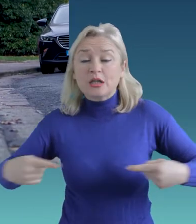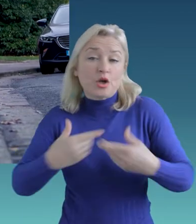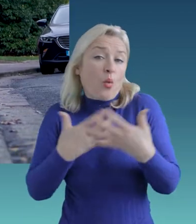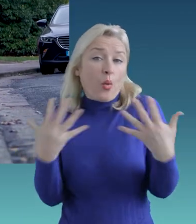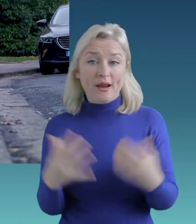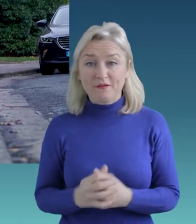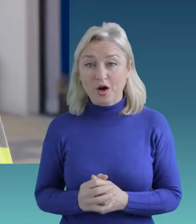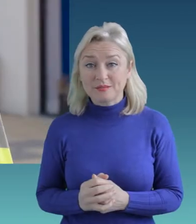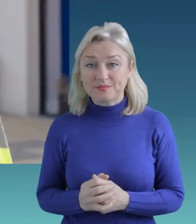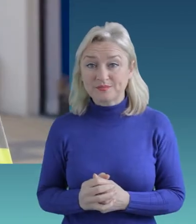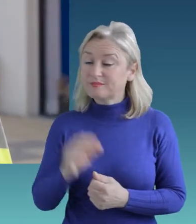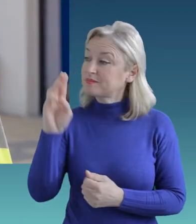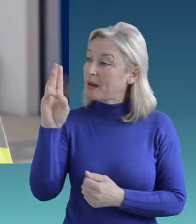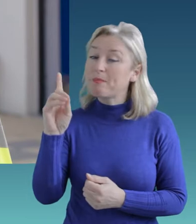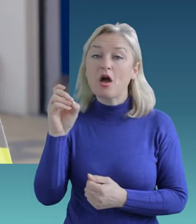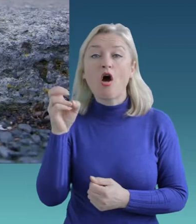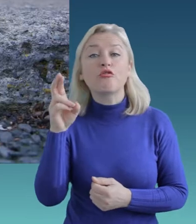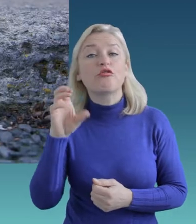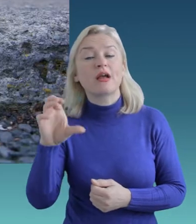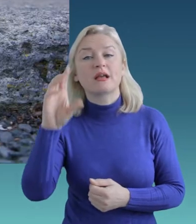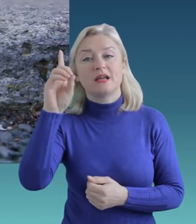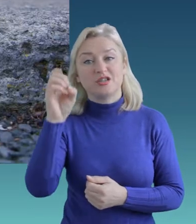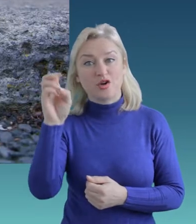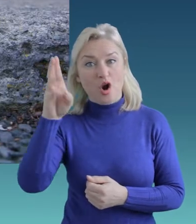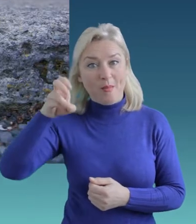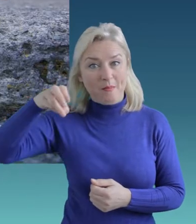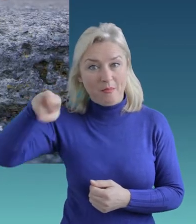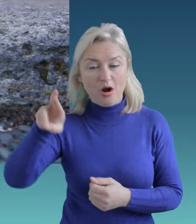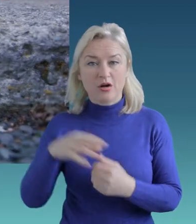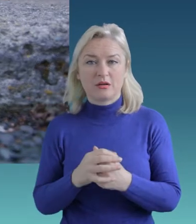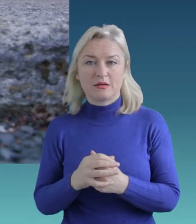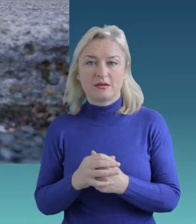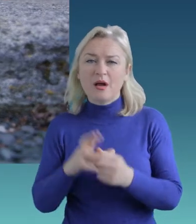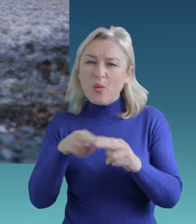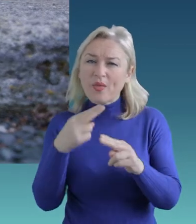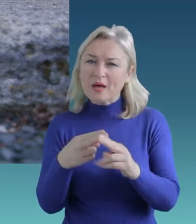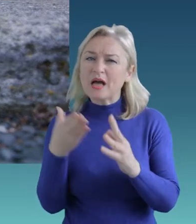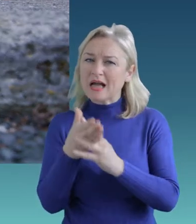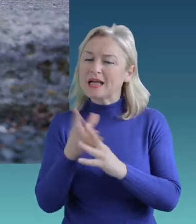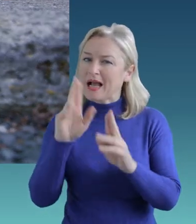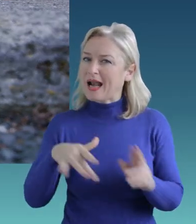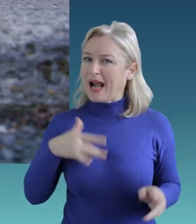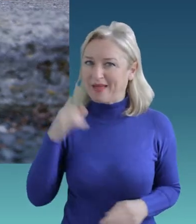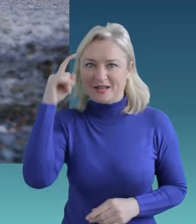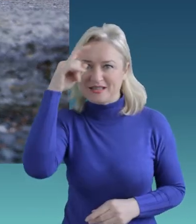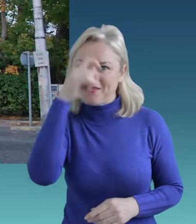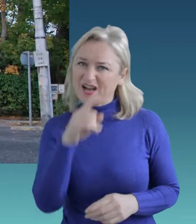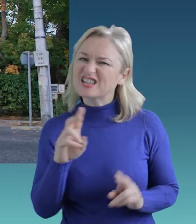My name is Padhraic Dormer. Not having access is very difficult.